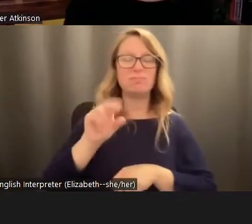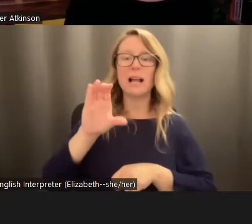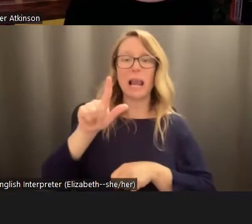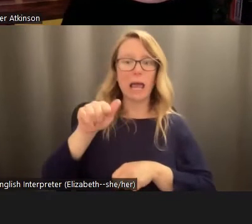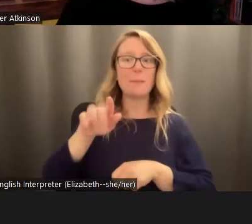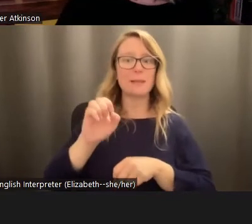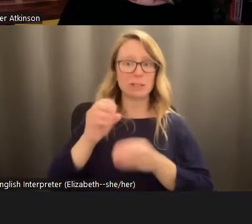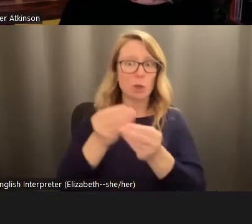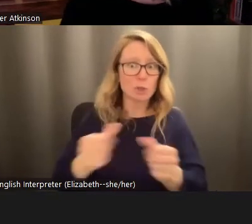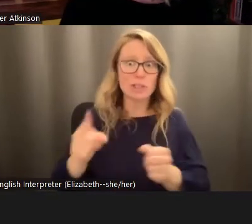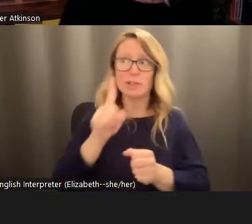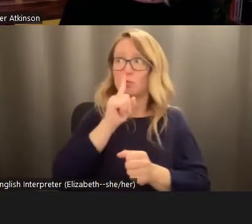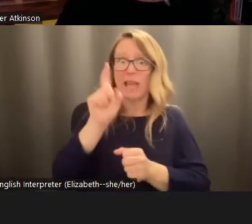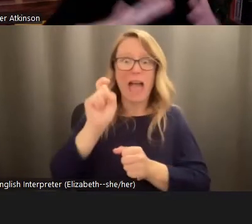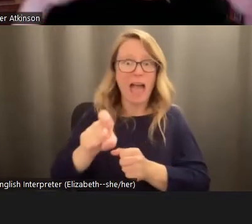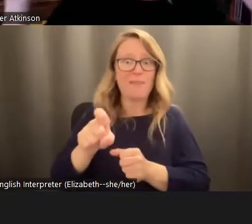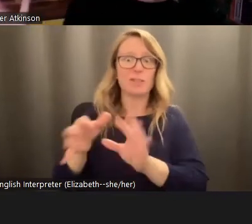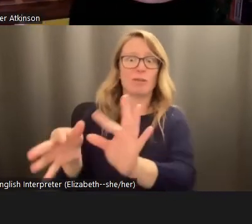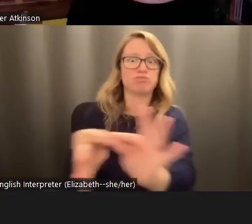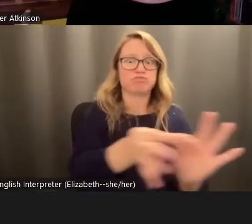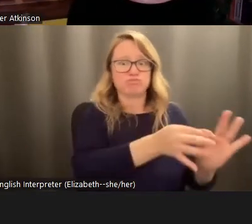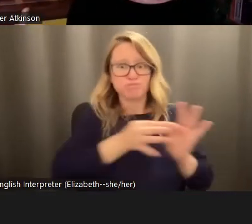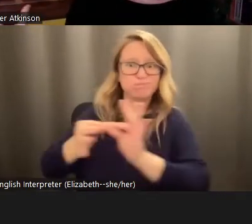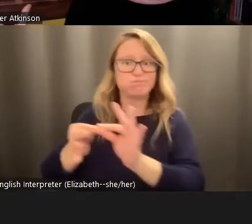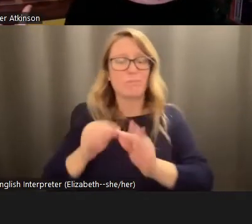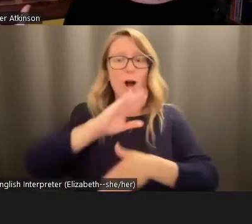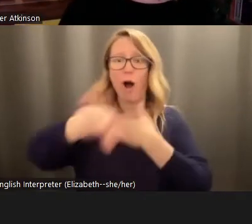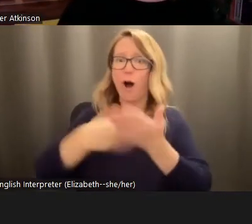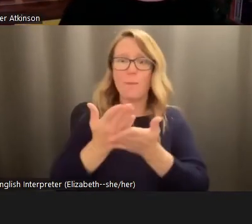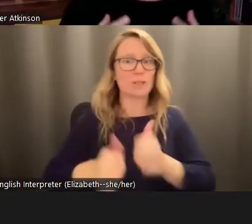forefront of basically In every facet of life now, right that